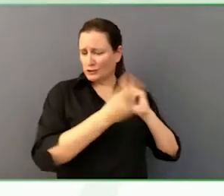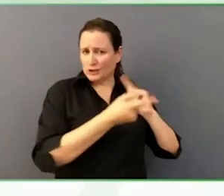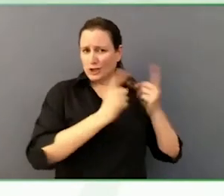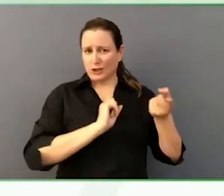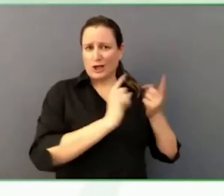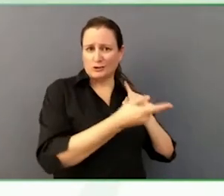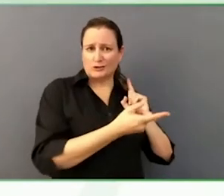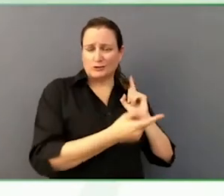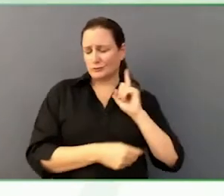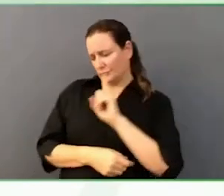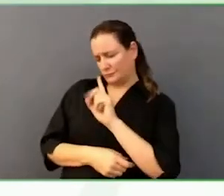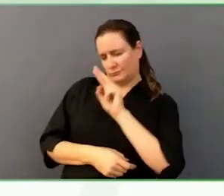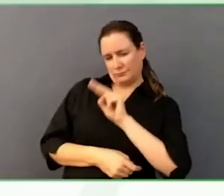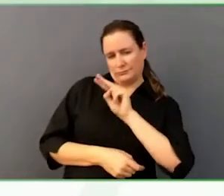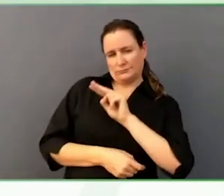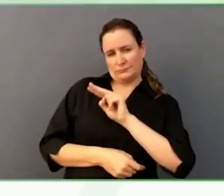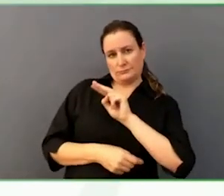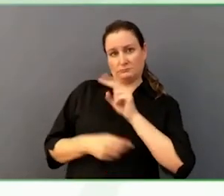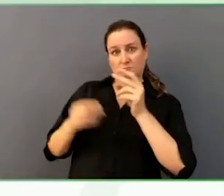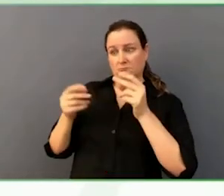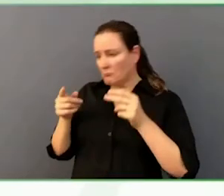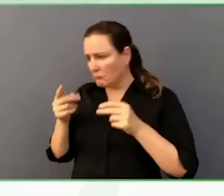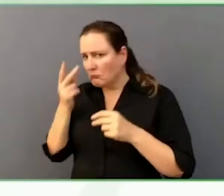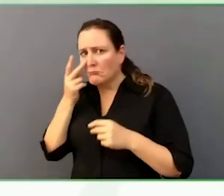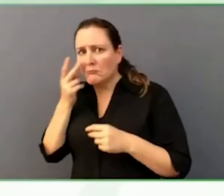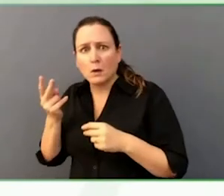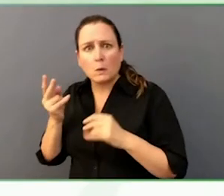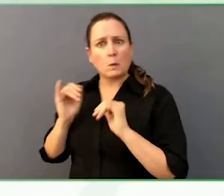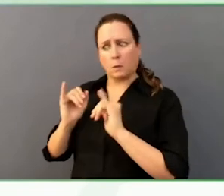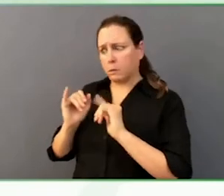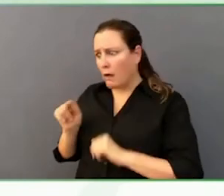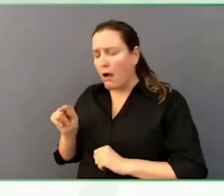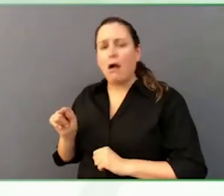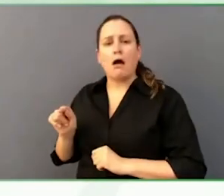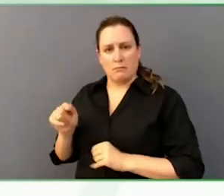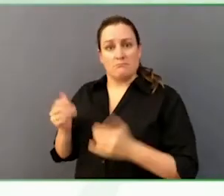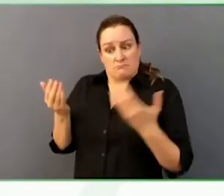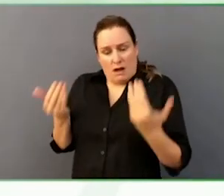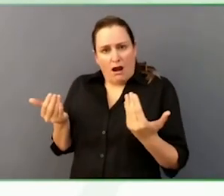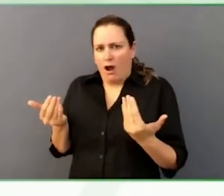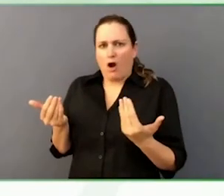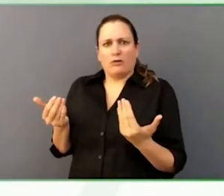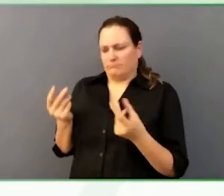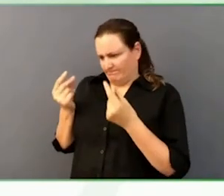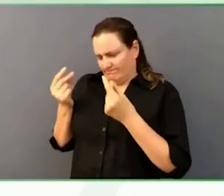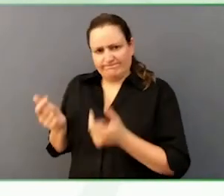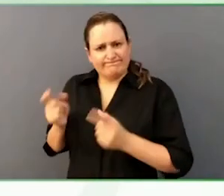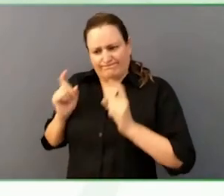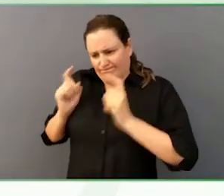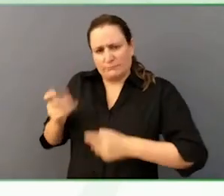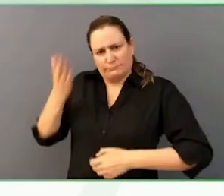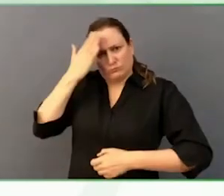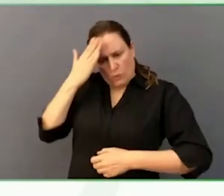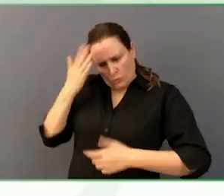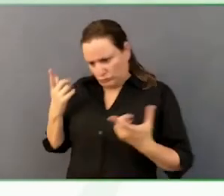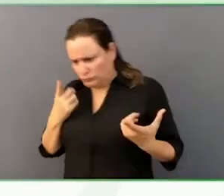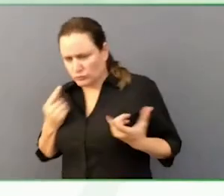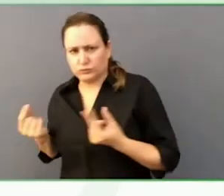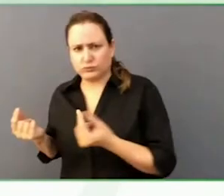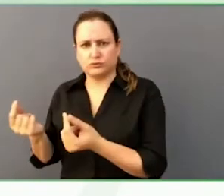notice and know exactly what to do, whether it is to wake him up, distillate breathing, and to administer medication to stop